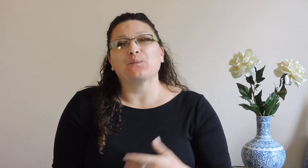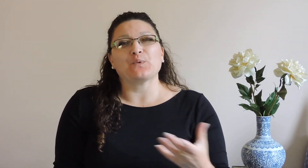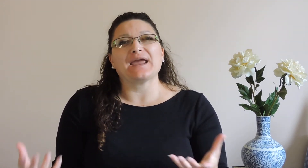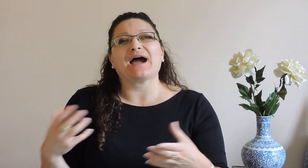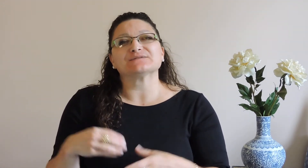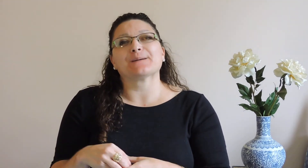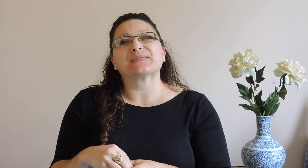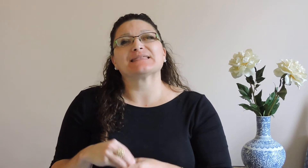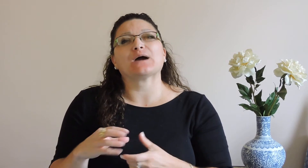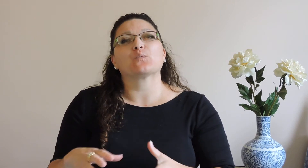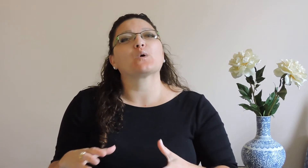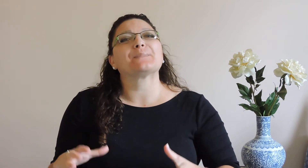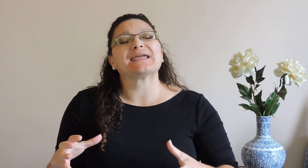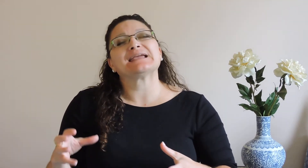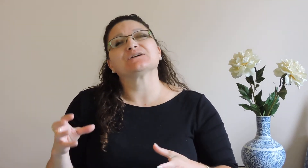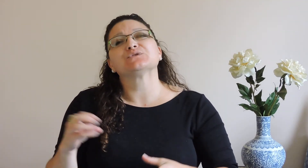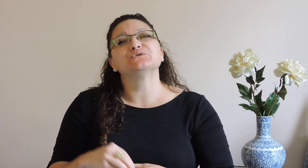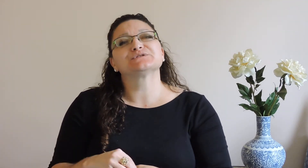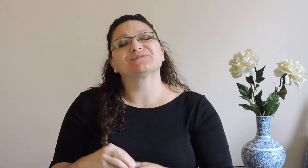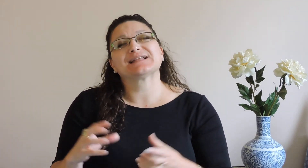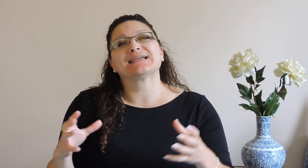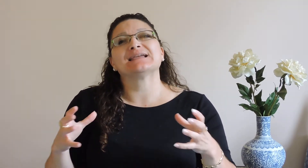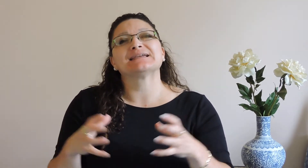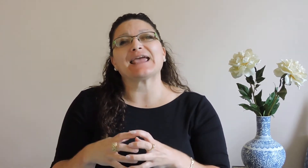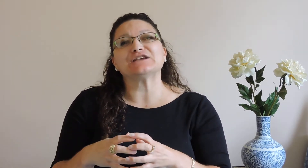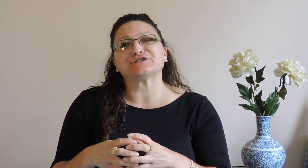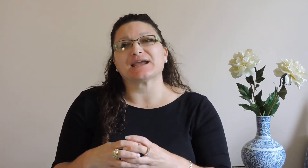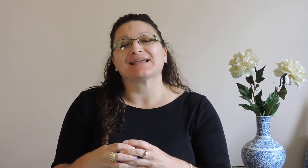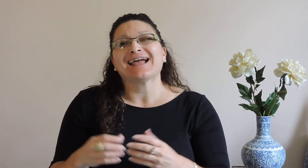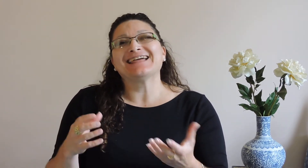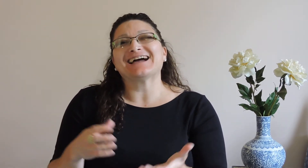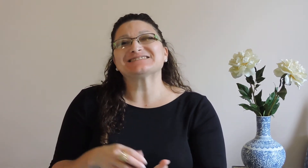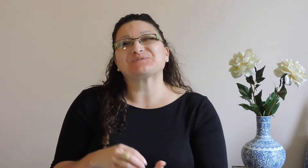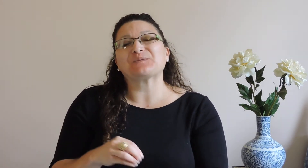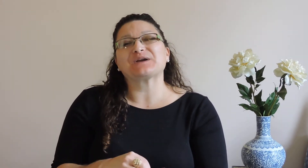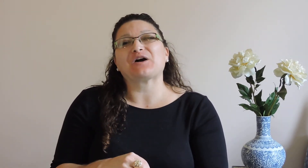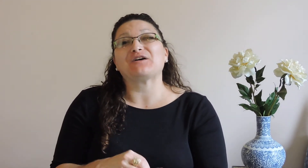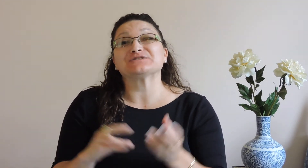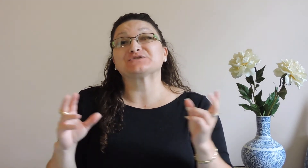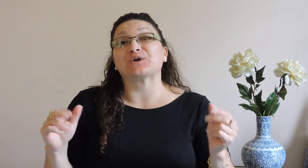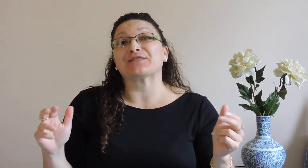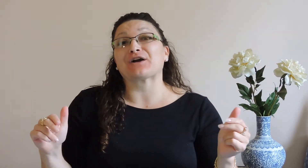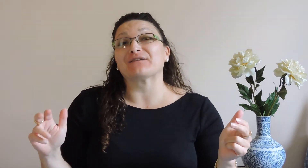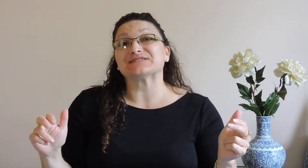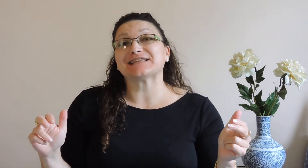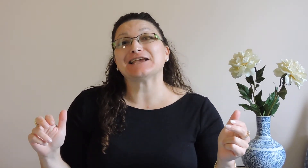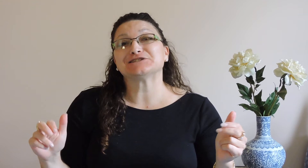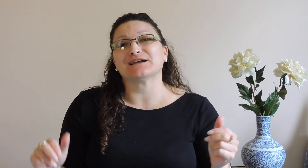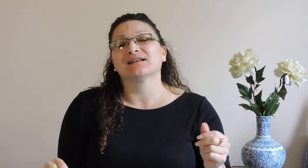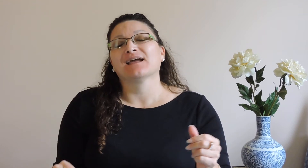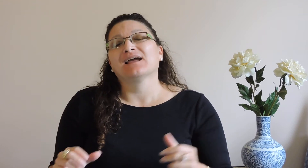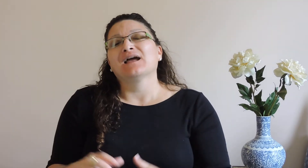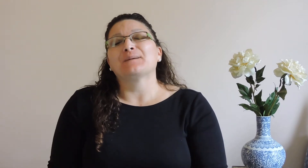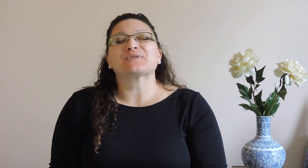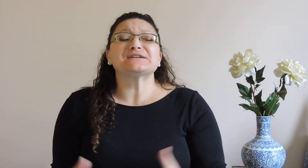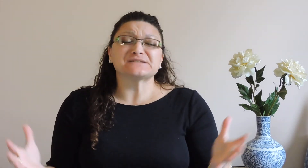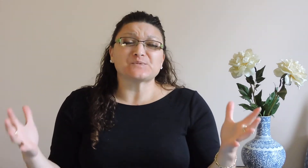we have something that will be inclusively engaging and that's what we call "join the conversation" and first we'll